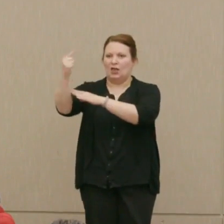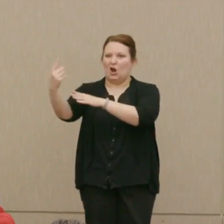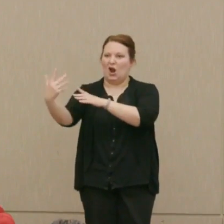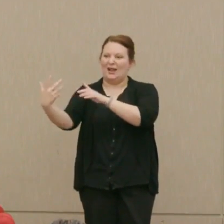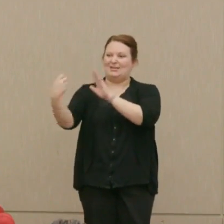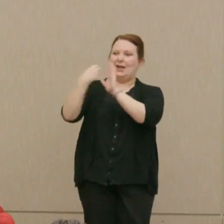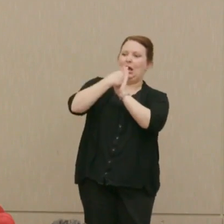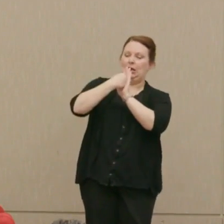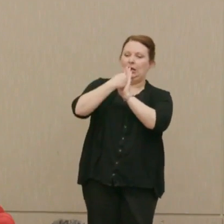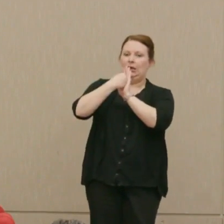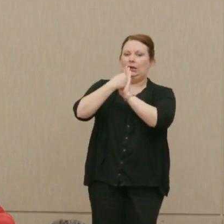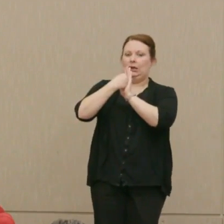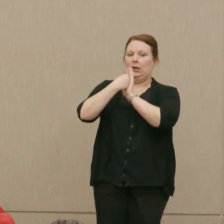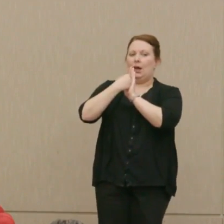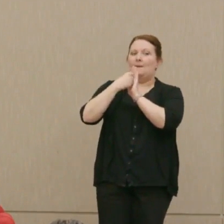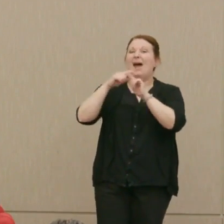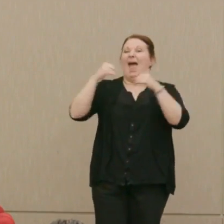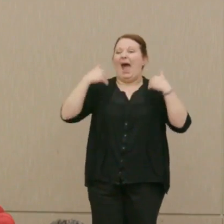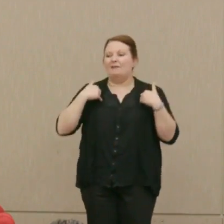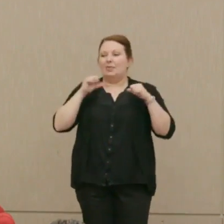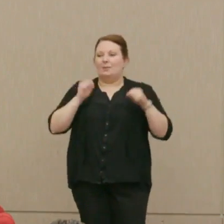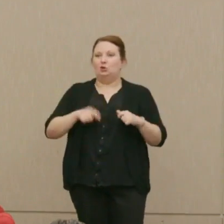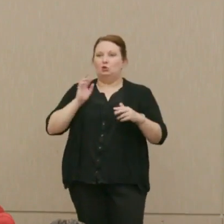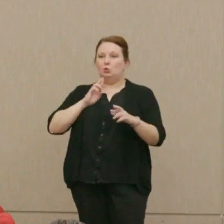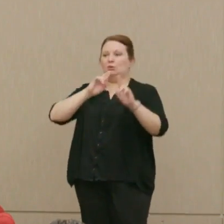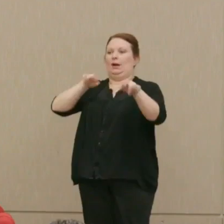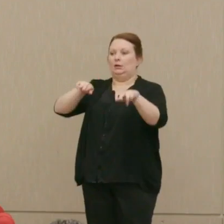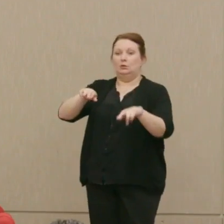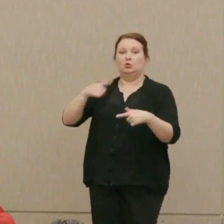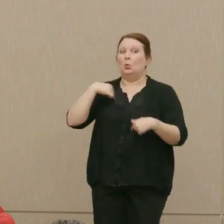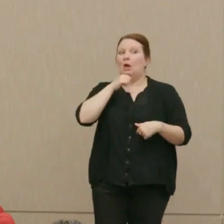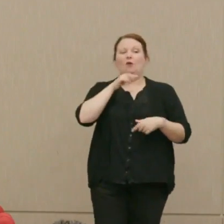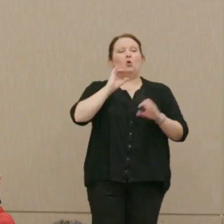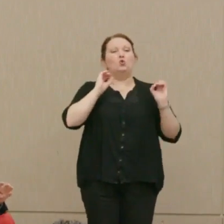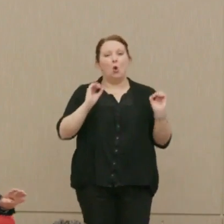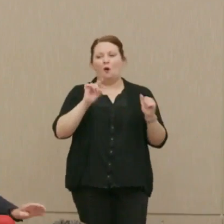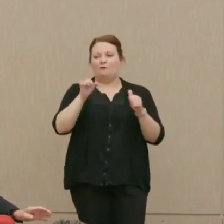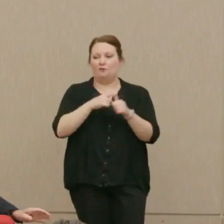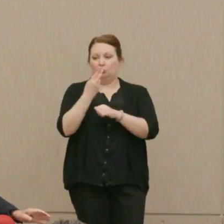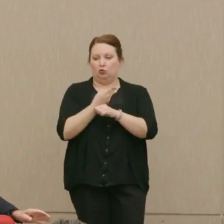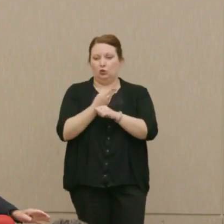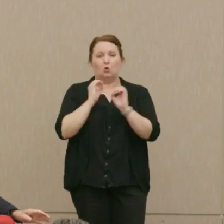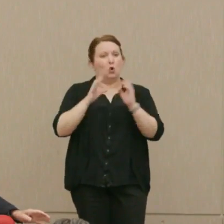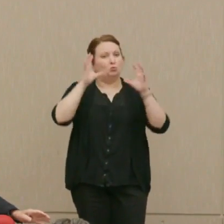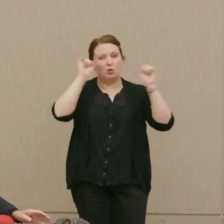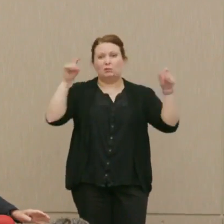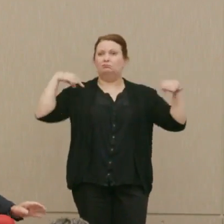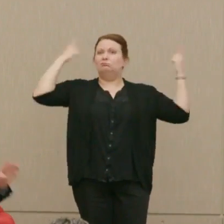the capability to respond. Okay? No first use. No president has accepted that.